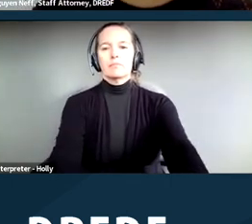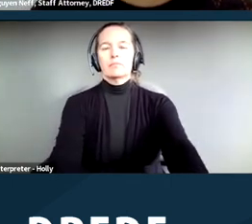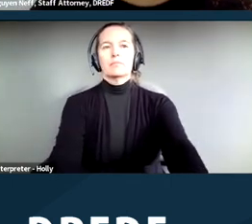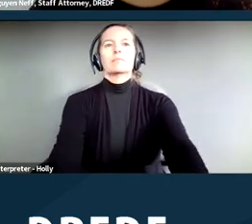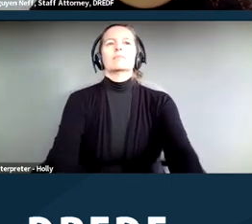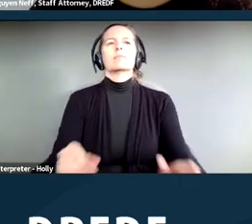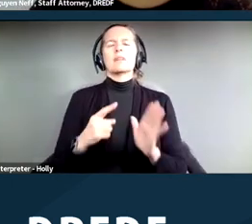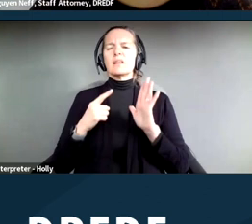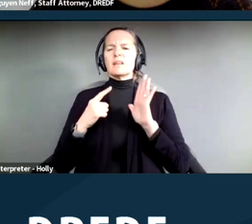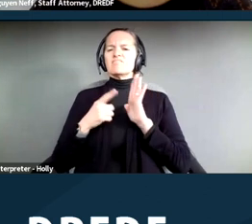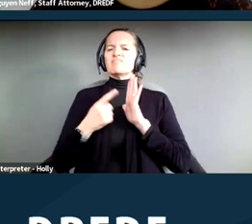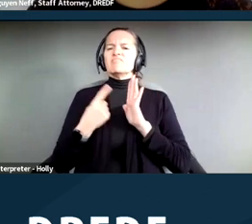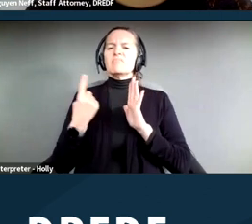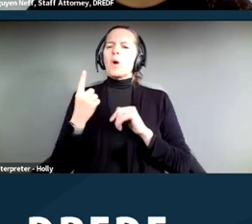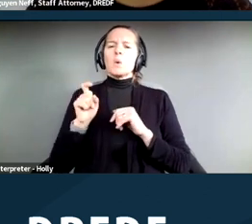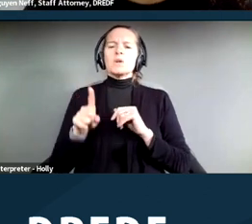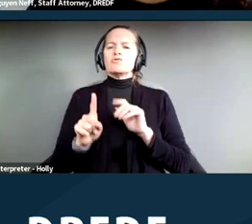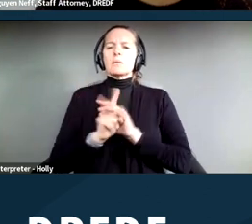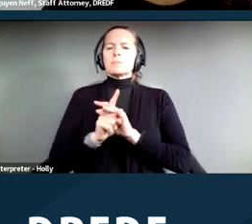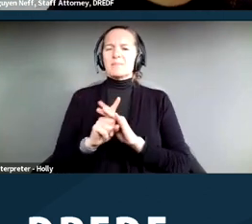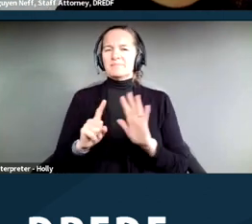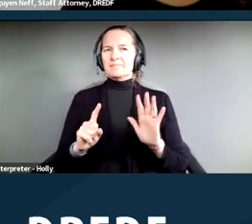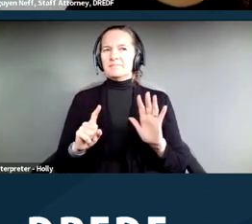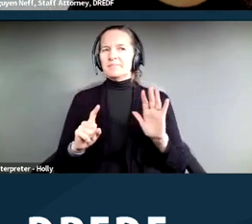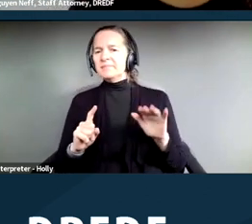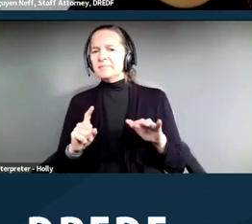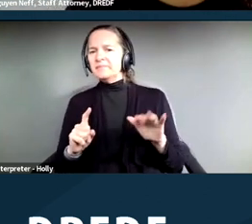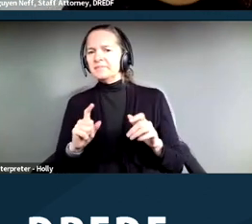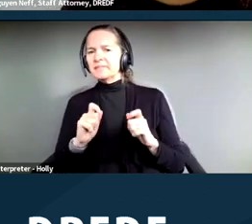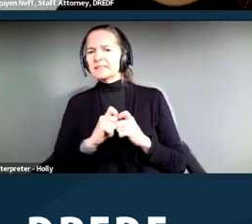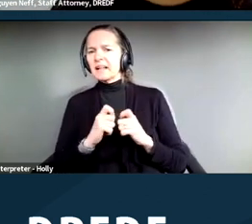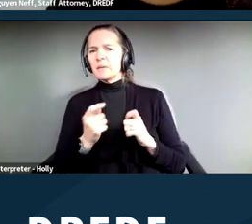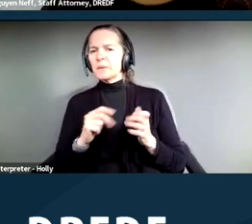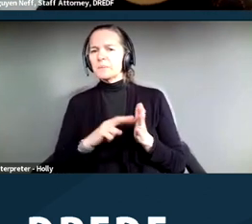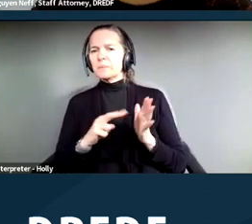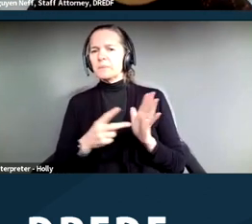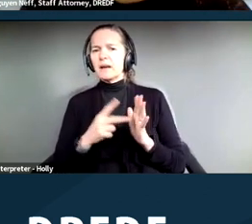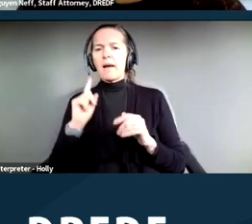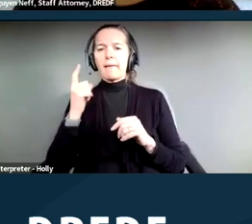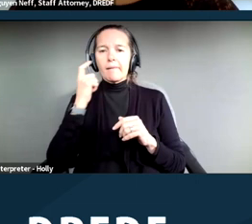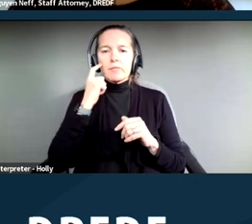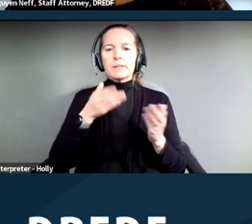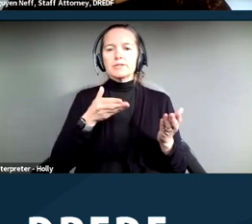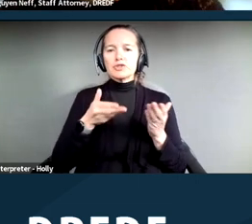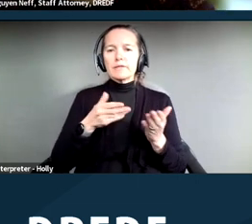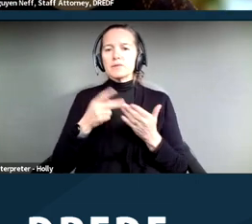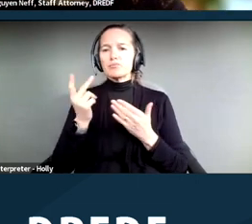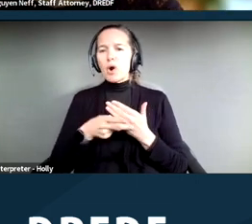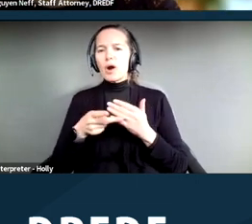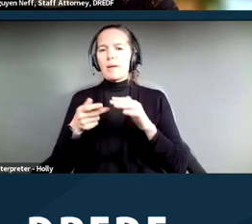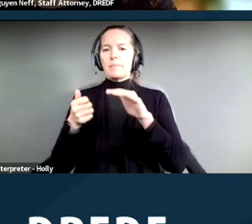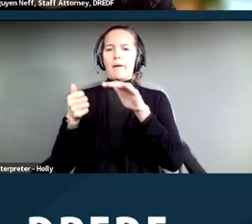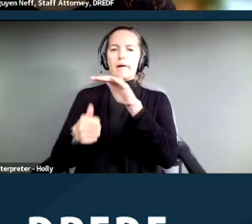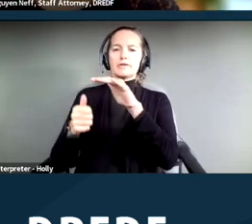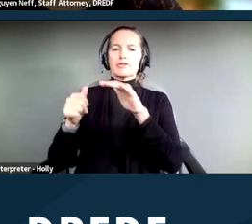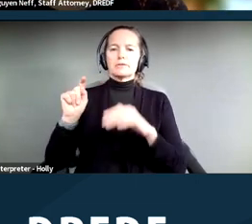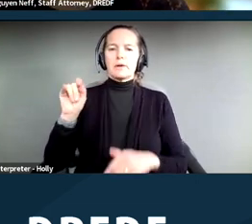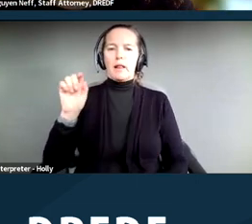talking about this is what exactly is a government service of program under Title II that a person